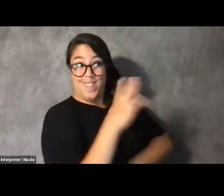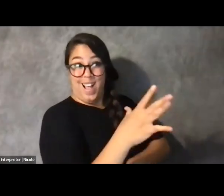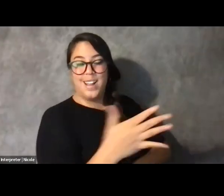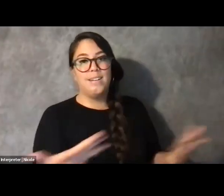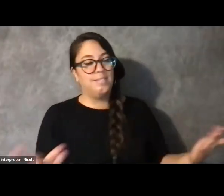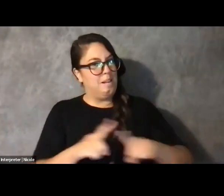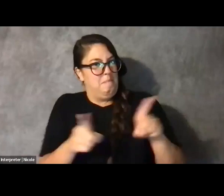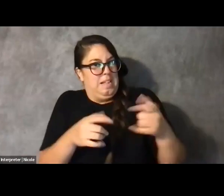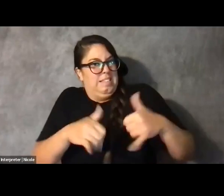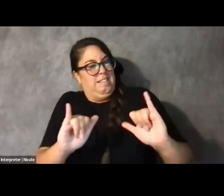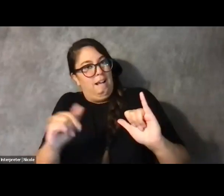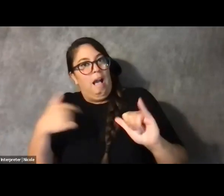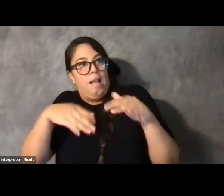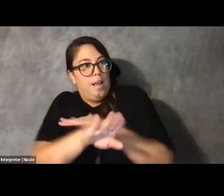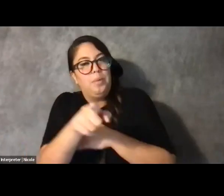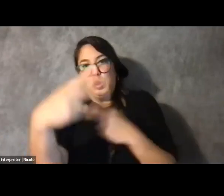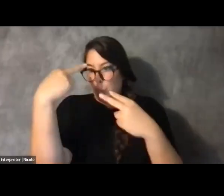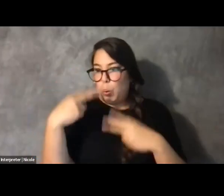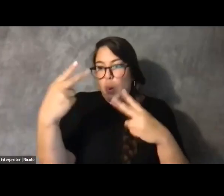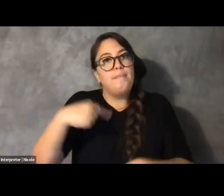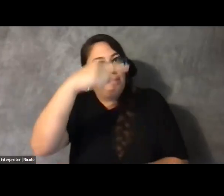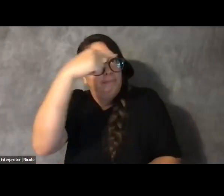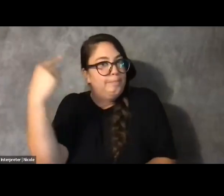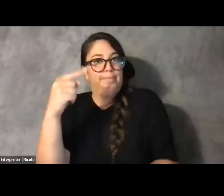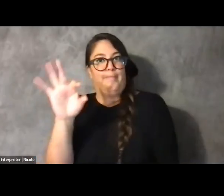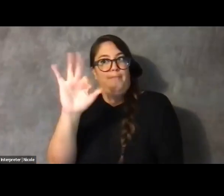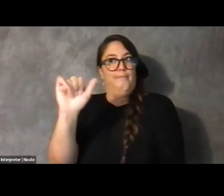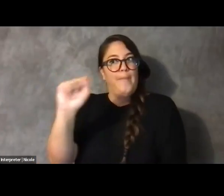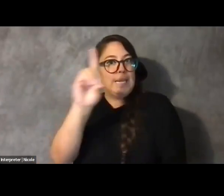And so, I took to the internet as one millennial does. I took to the internet.